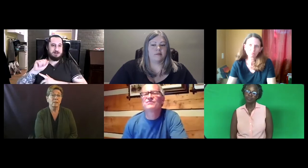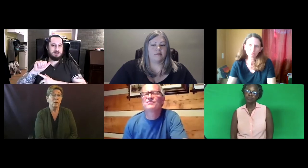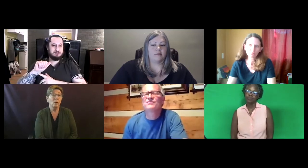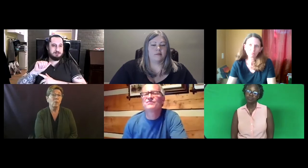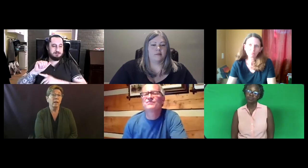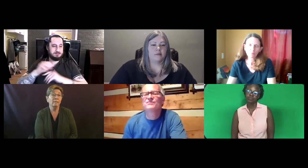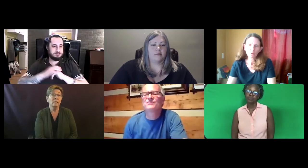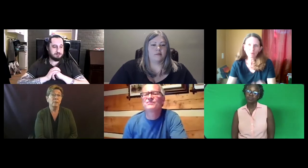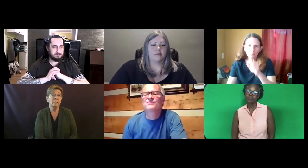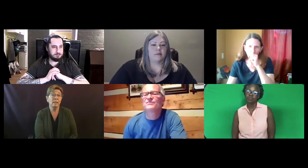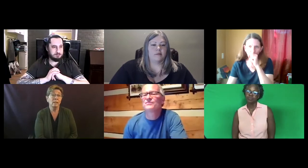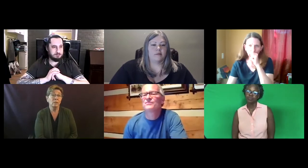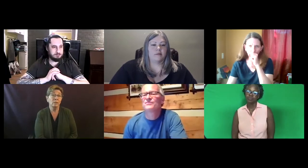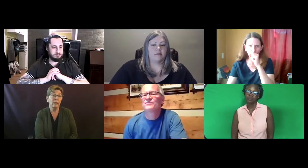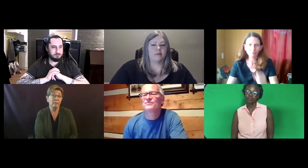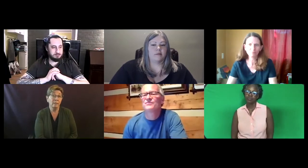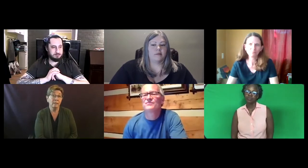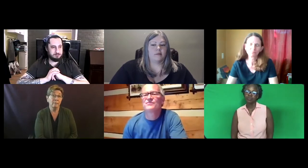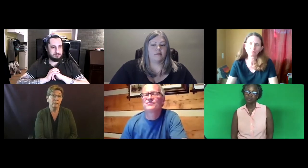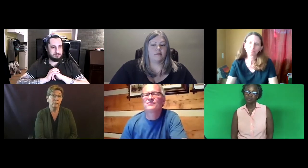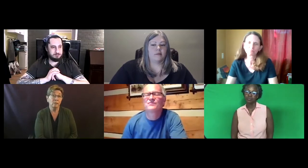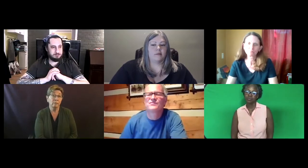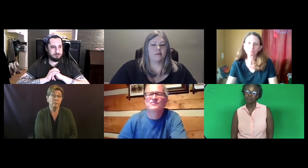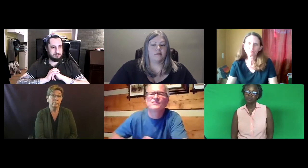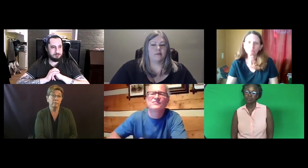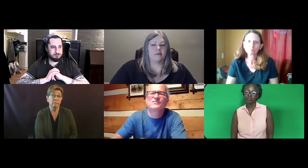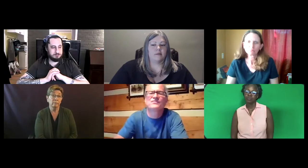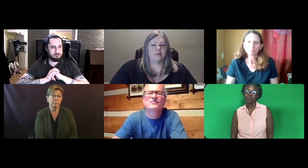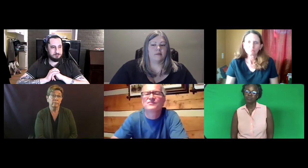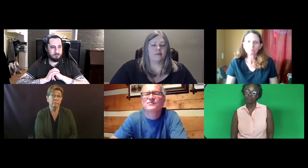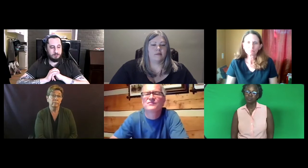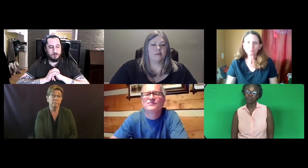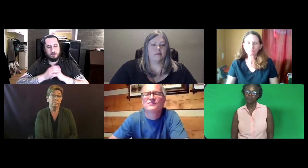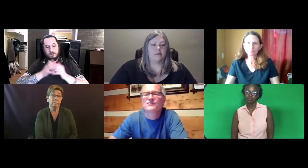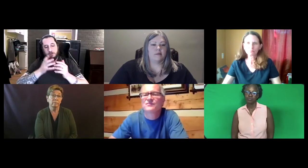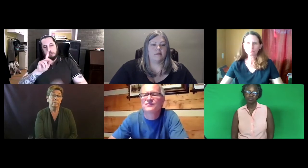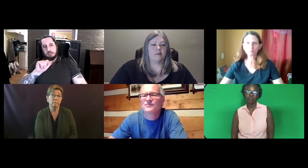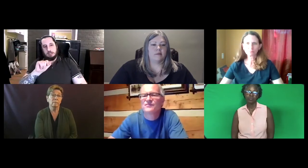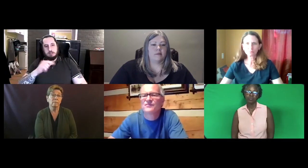So we have to deal with the data that we do have, and it's not much.